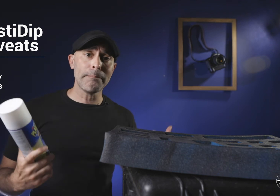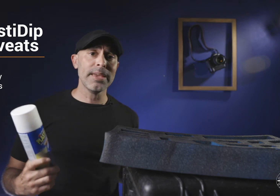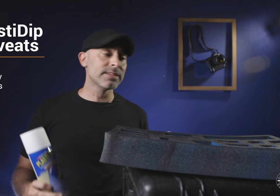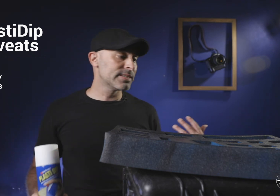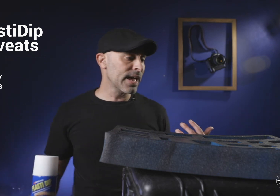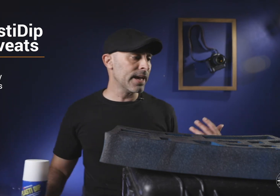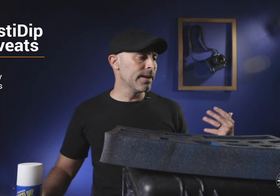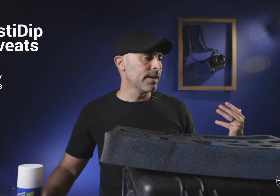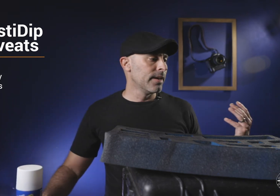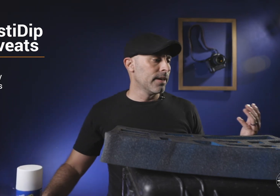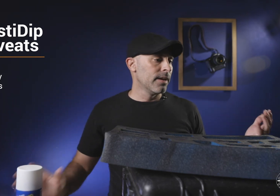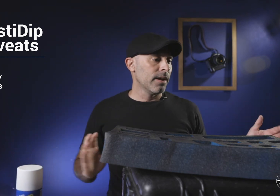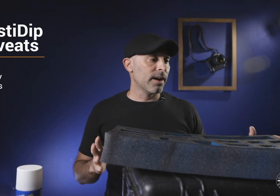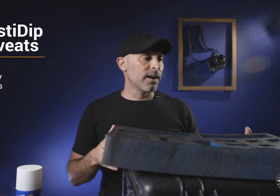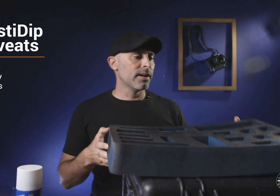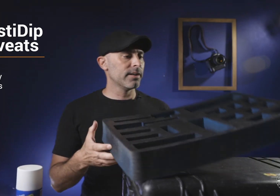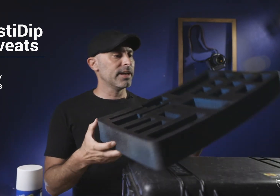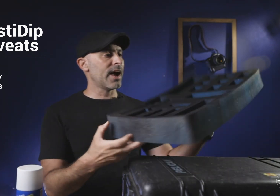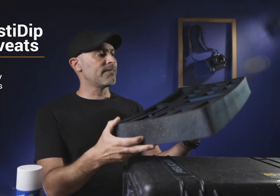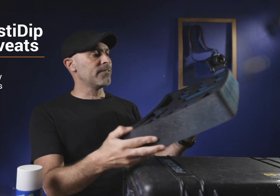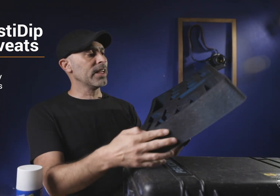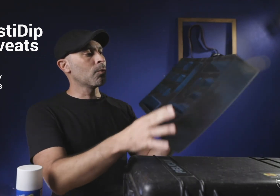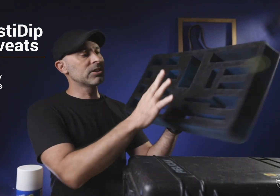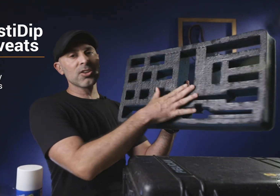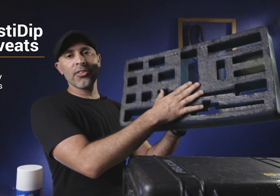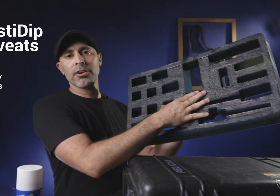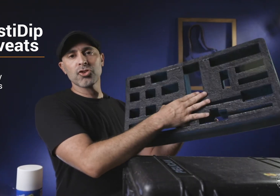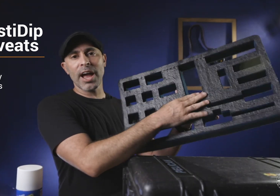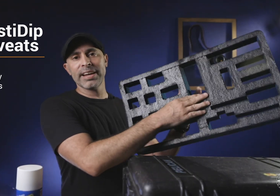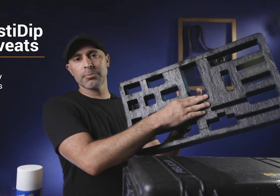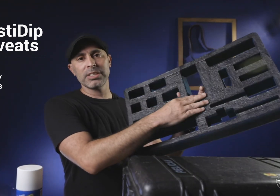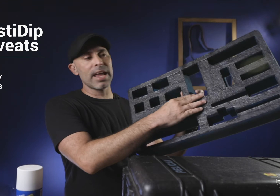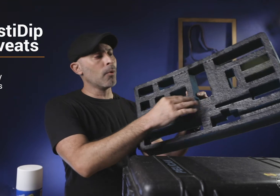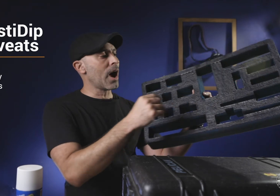being said I feel like once it's on there and dry it is pretty stable